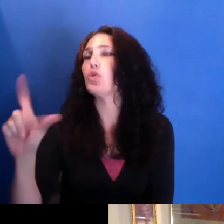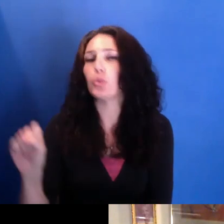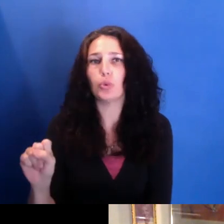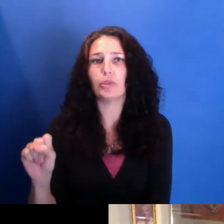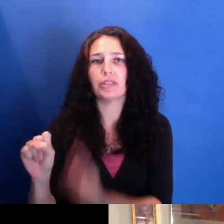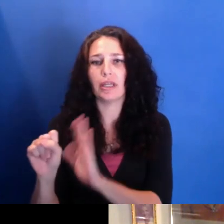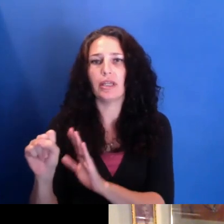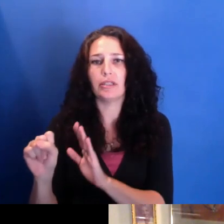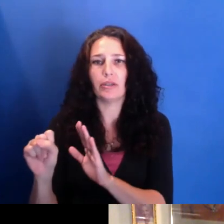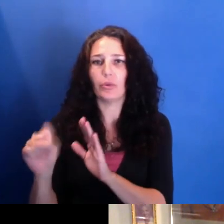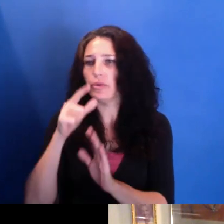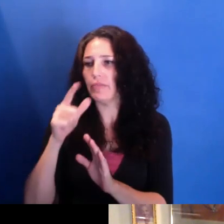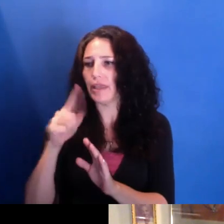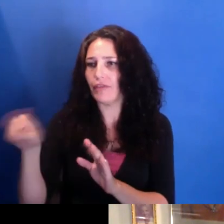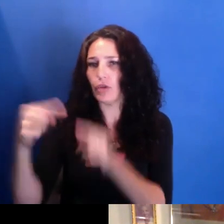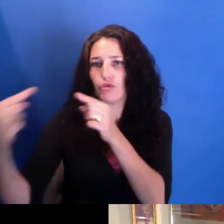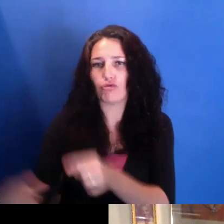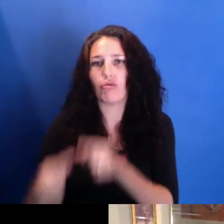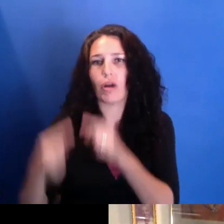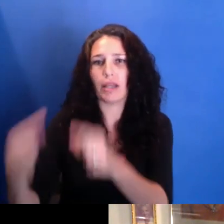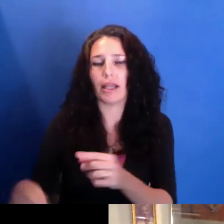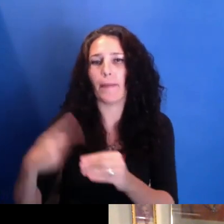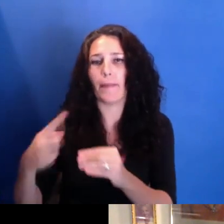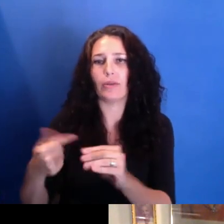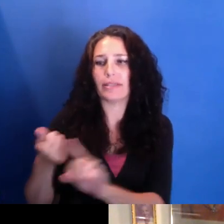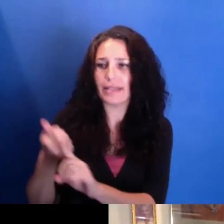So I-- but it's an artistic tool. And it's a tool that--